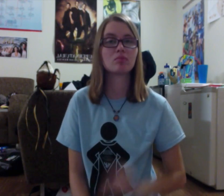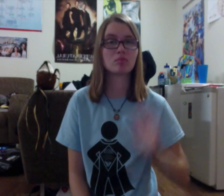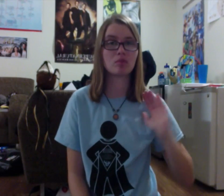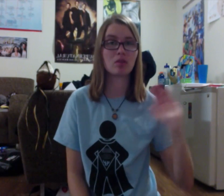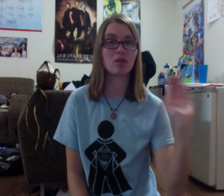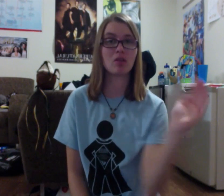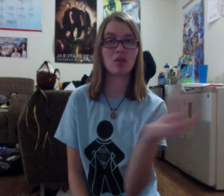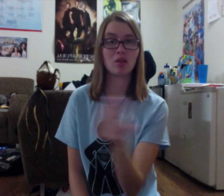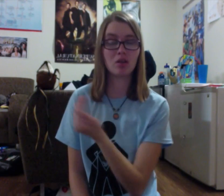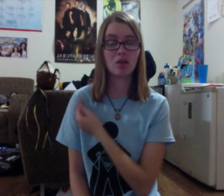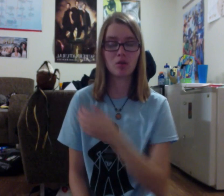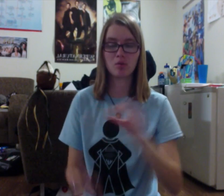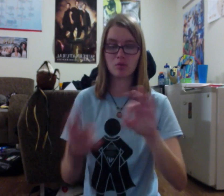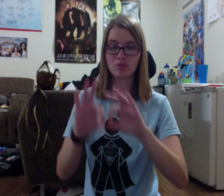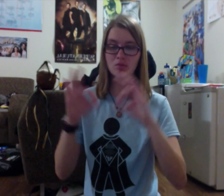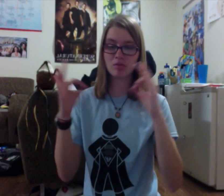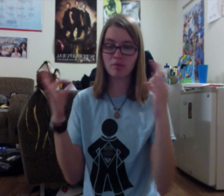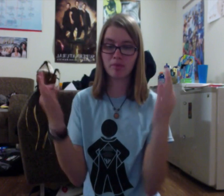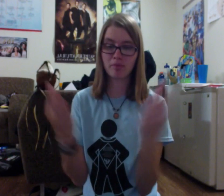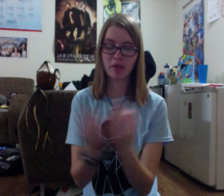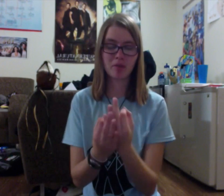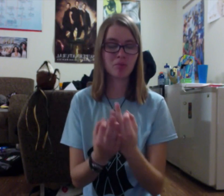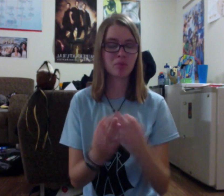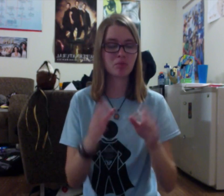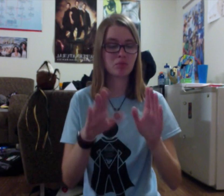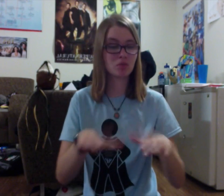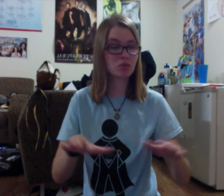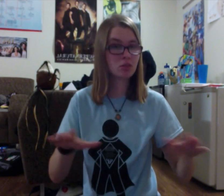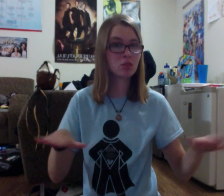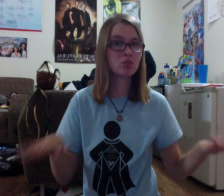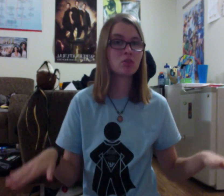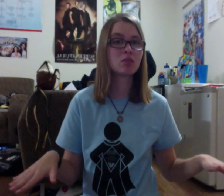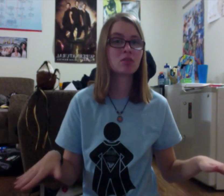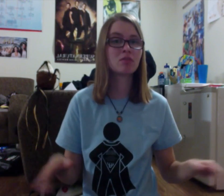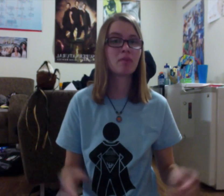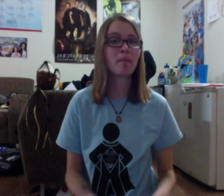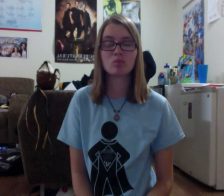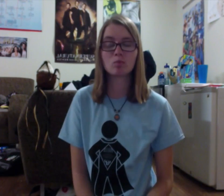by our families and children.